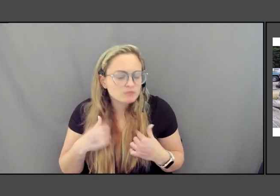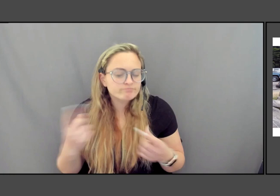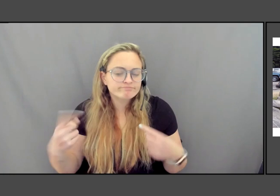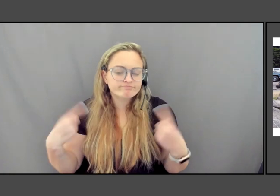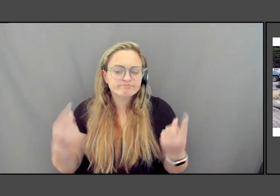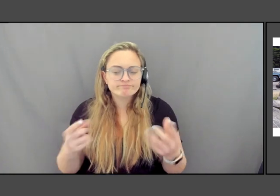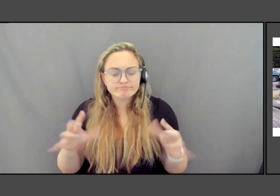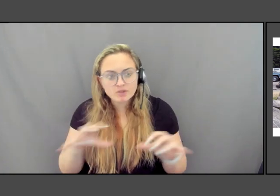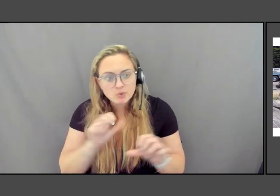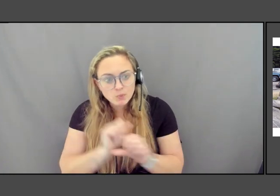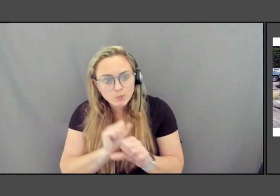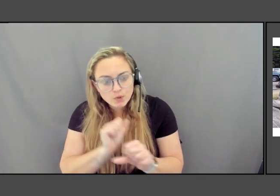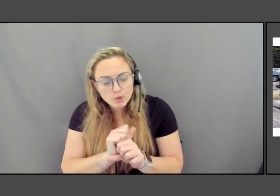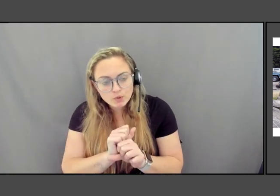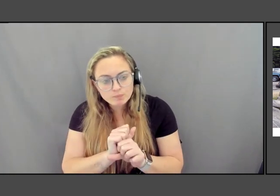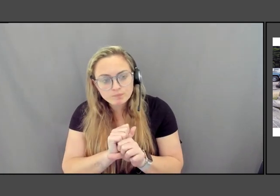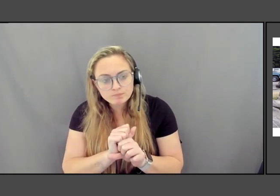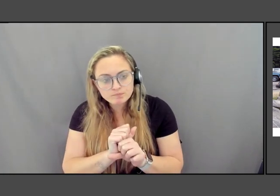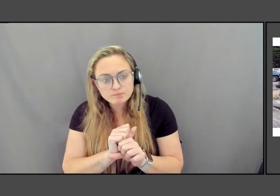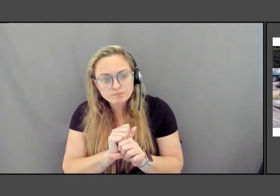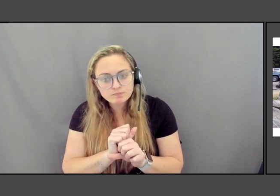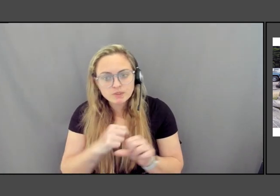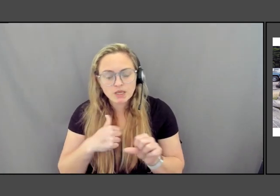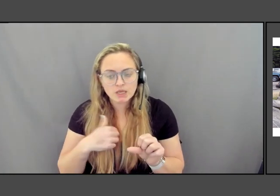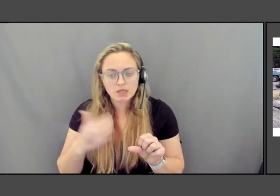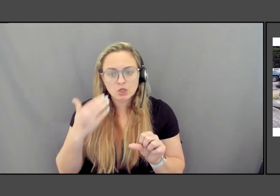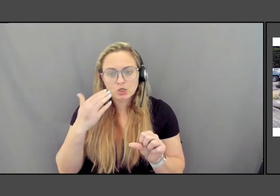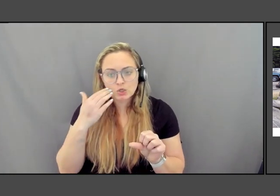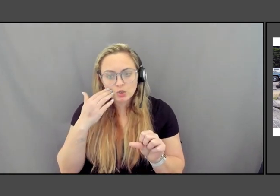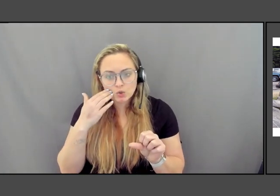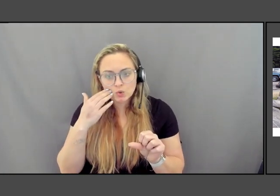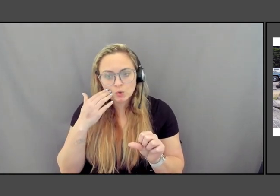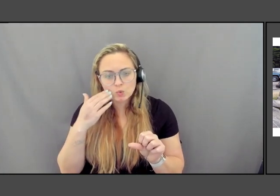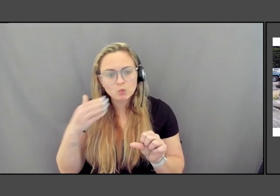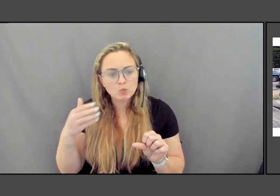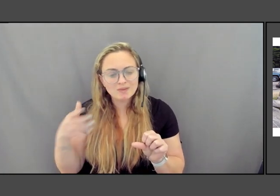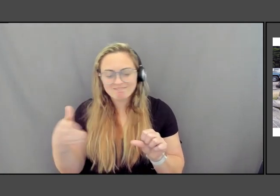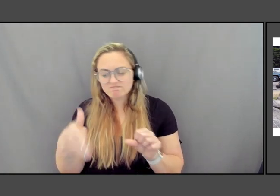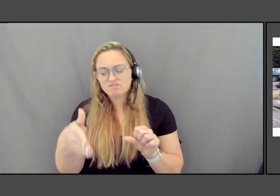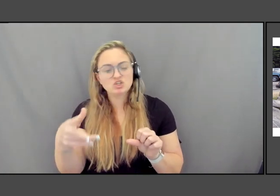I knew the fish cutting table was something I wanted to focus on.